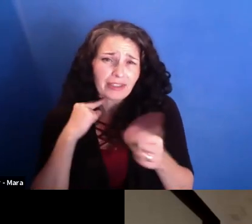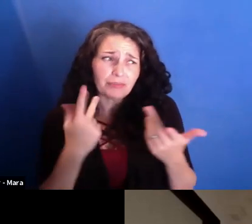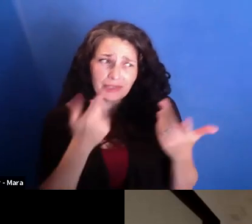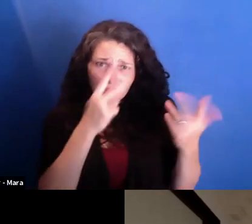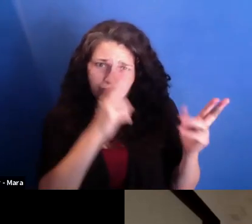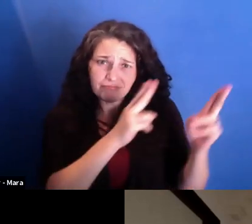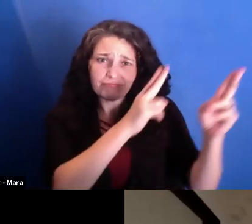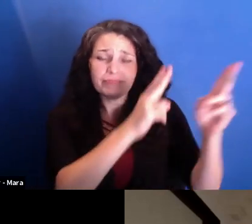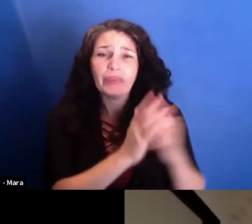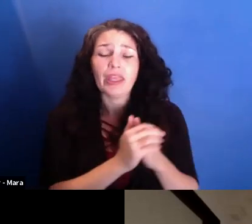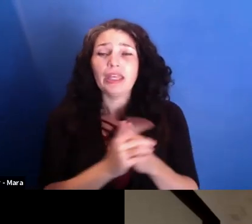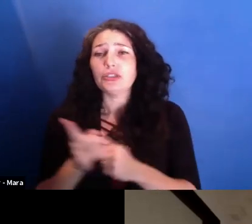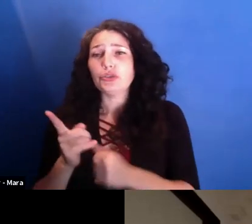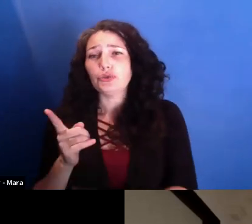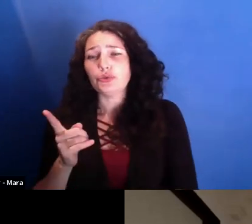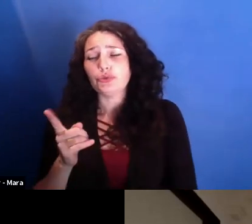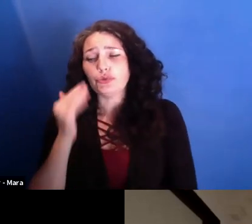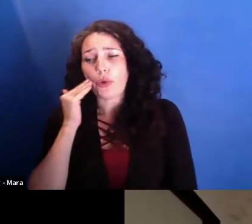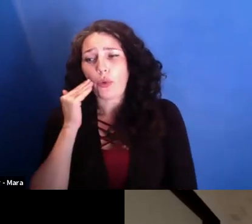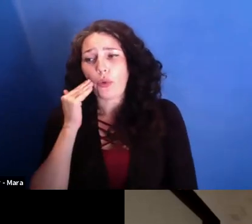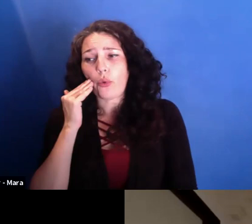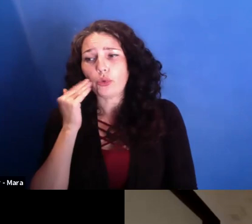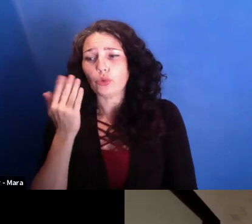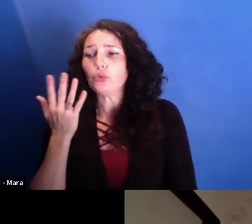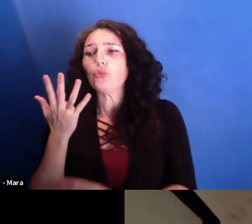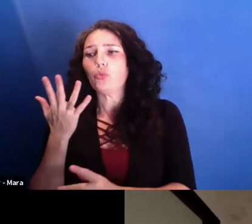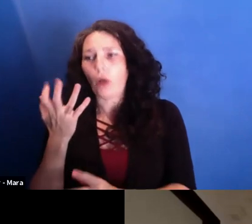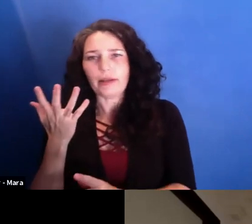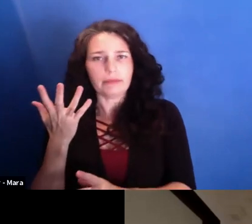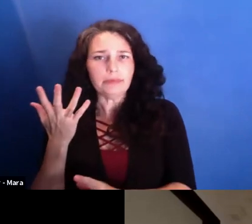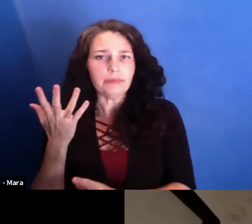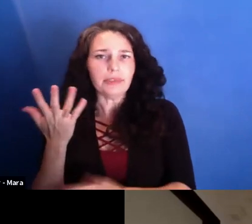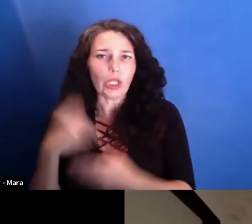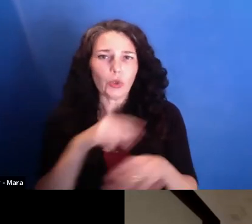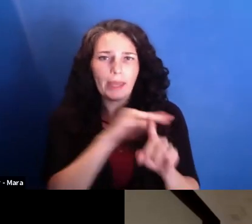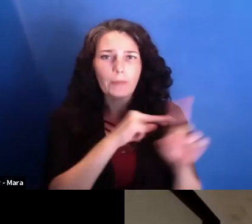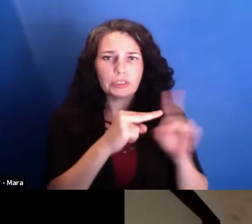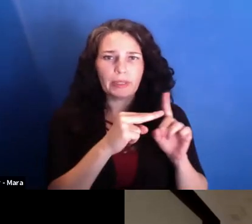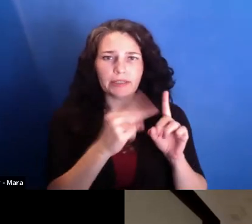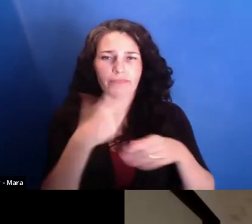Did you know that you wanted to have that perspective as part of "Collective" as well? Yes, from the very beginning.